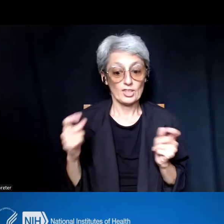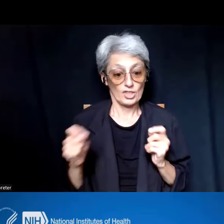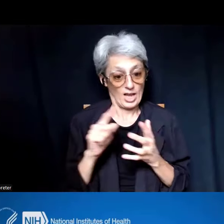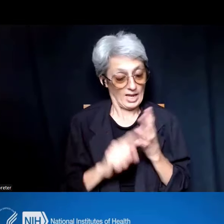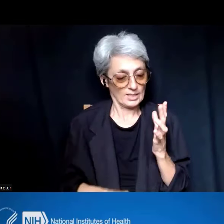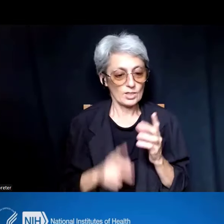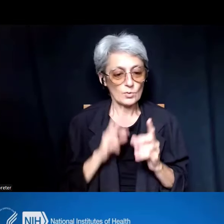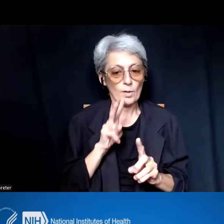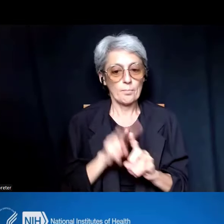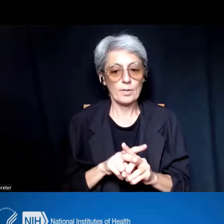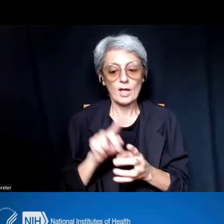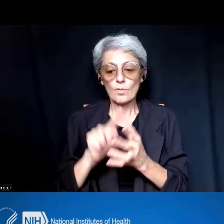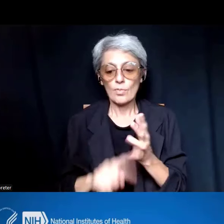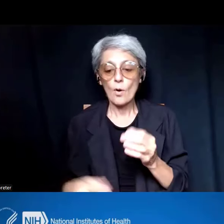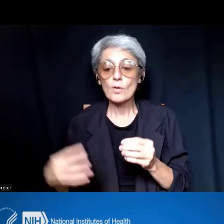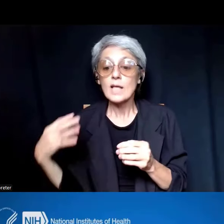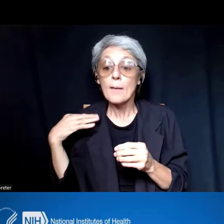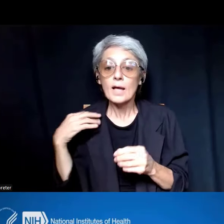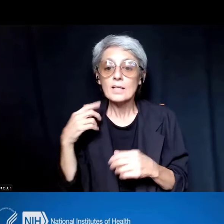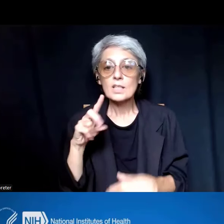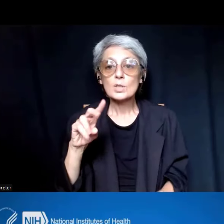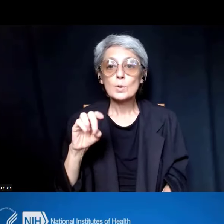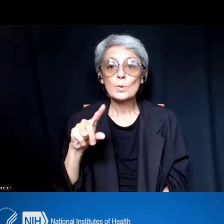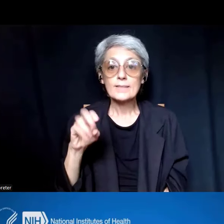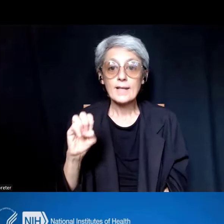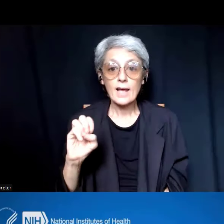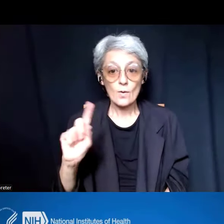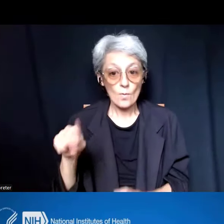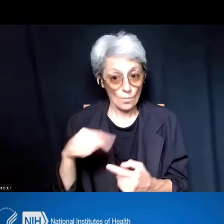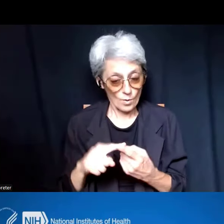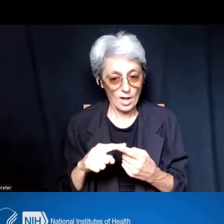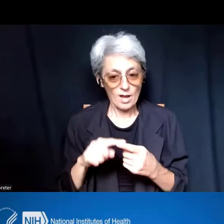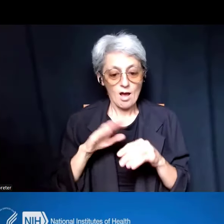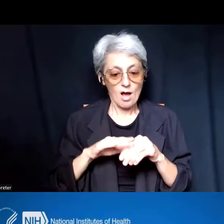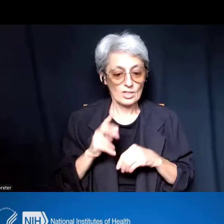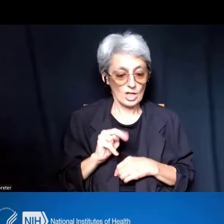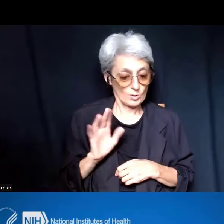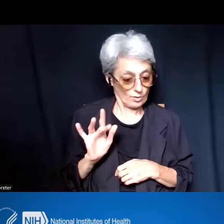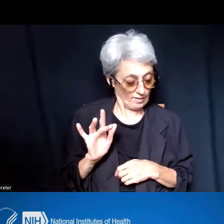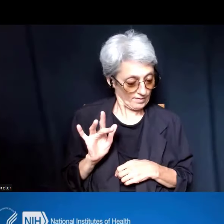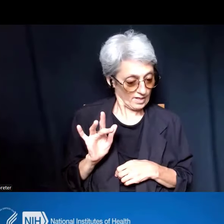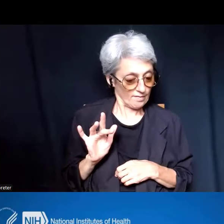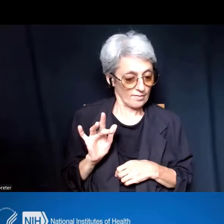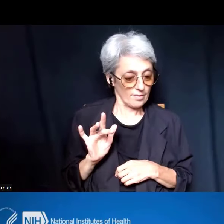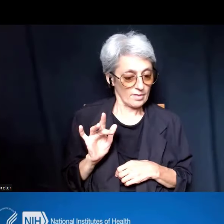that have the due dates on or after January 25th of 2025.